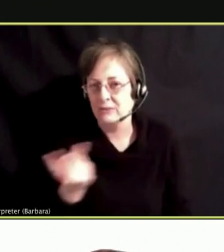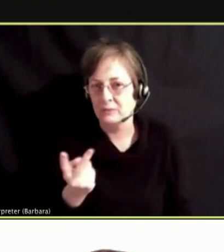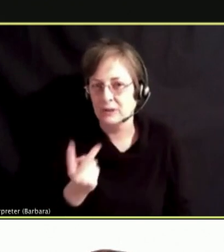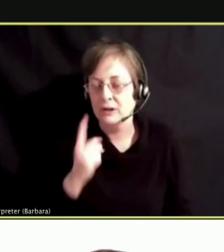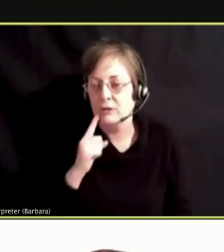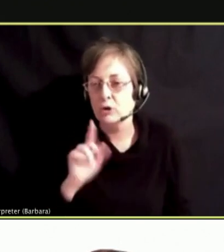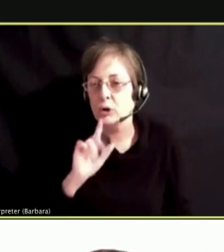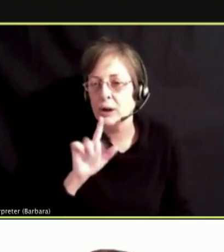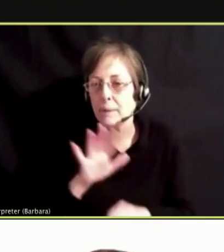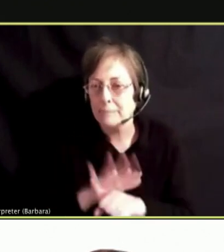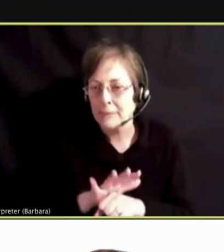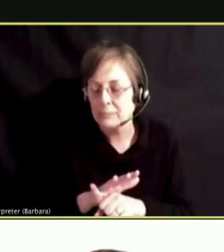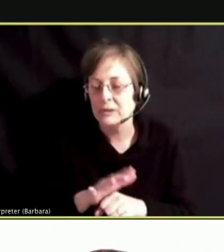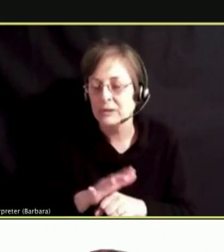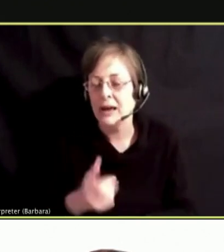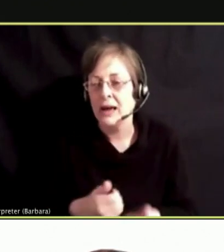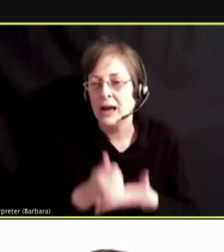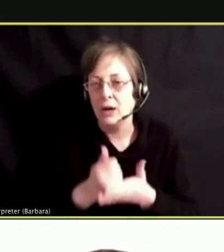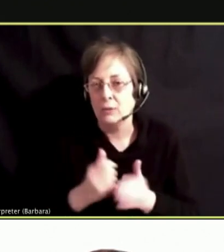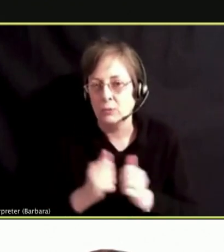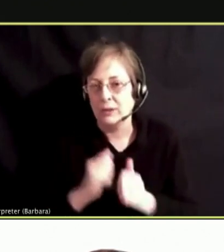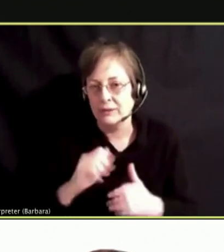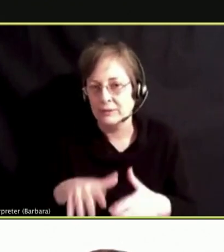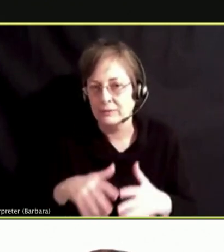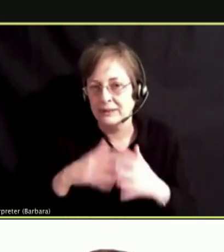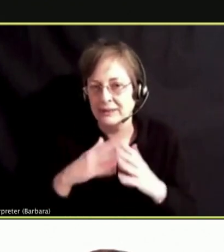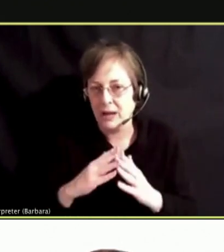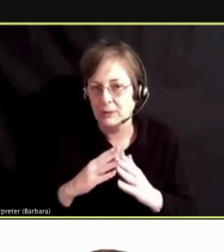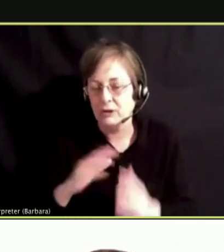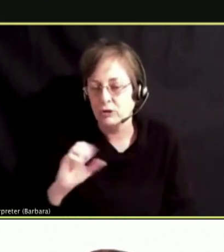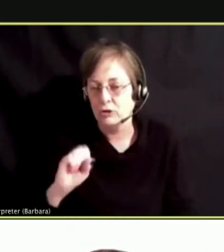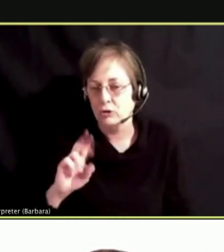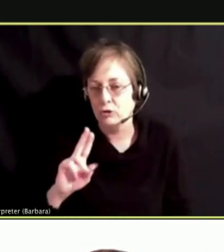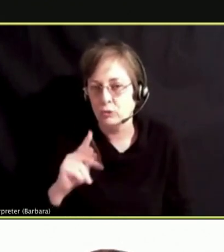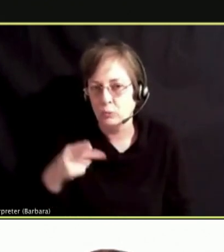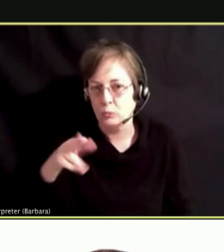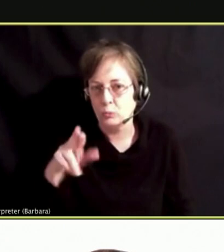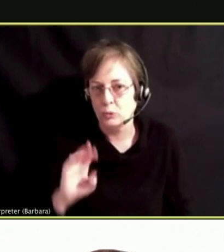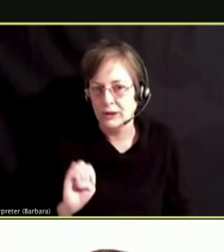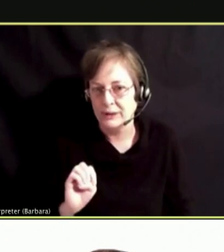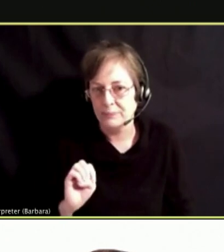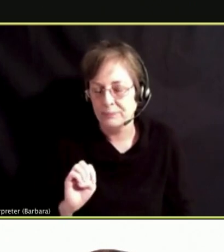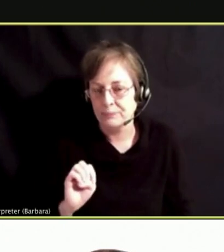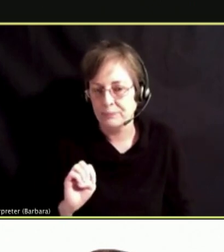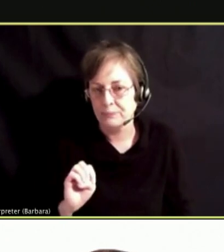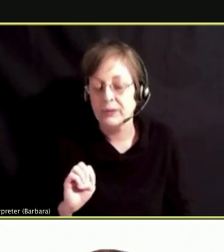THE INITIATIVES. AND ON HERE, SO ALSO I'M CURIOUS.